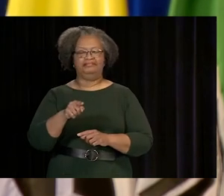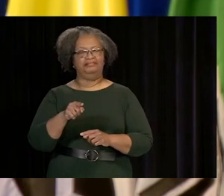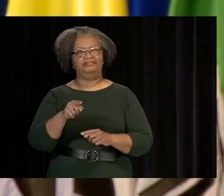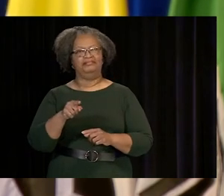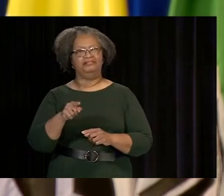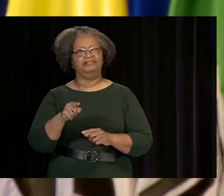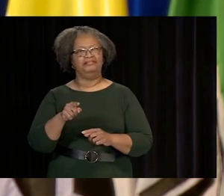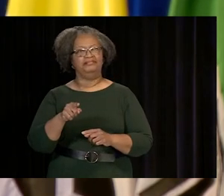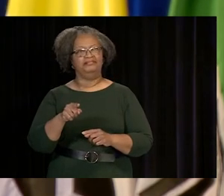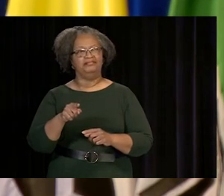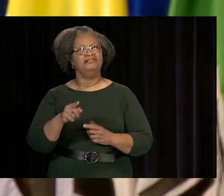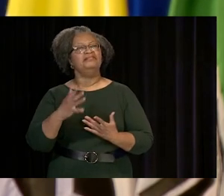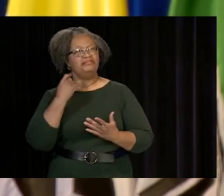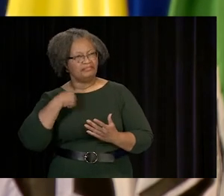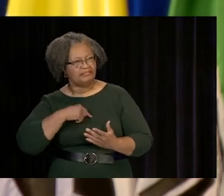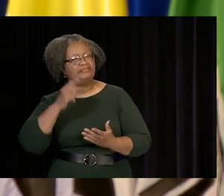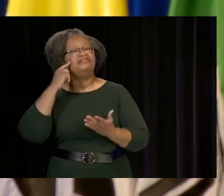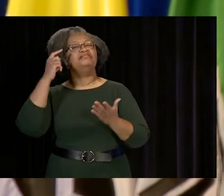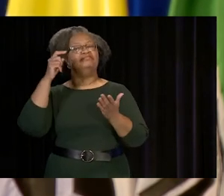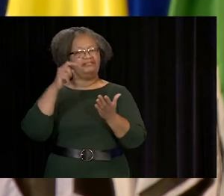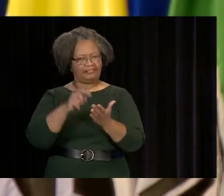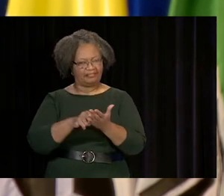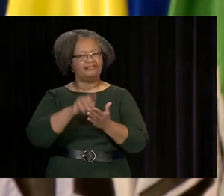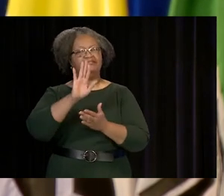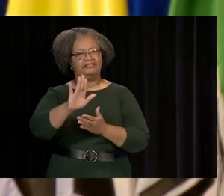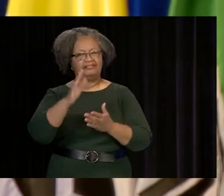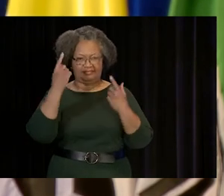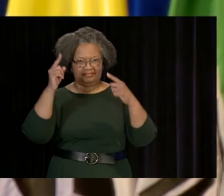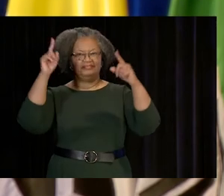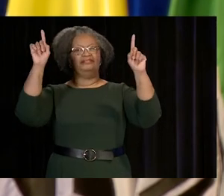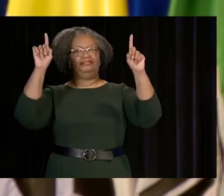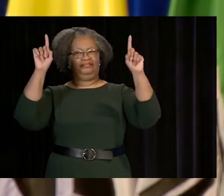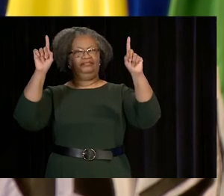IN YOUR EDUCATION AT MANY LEVELS.